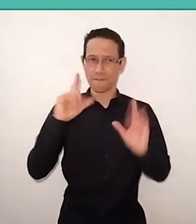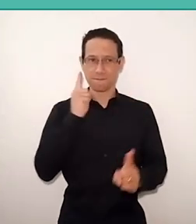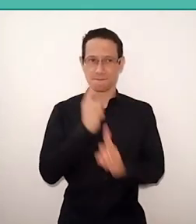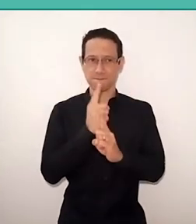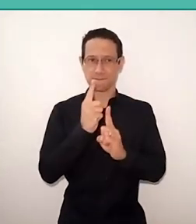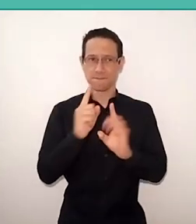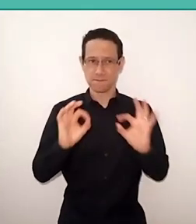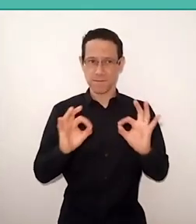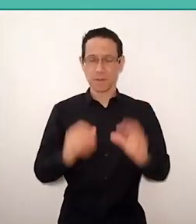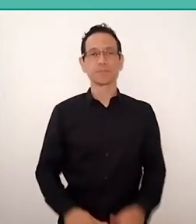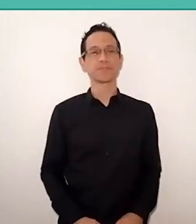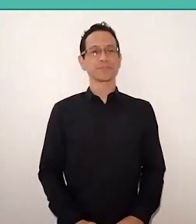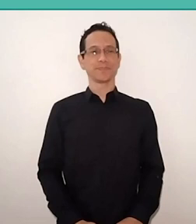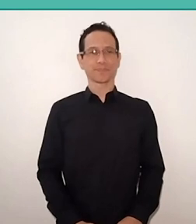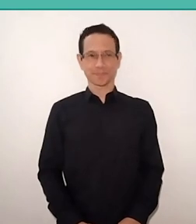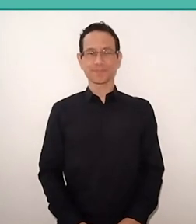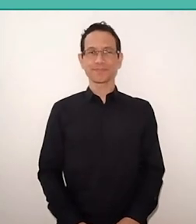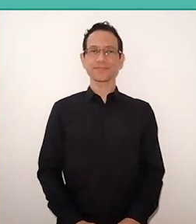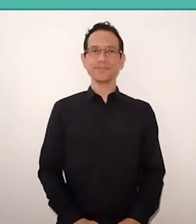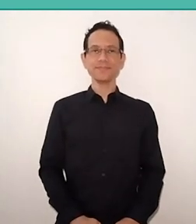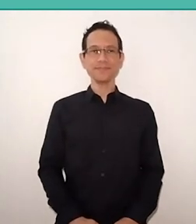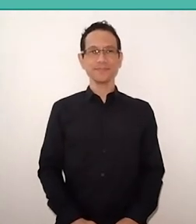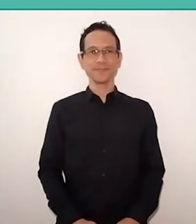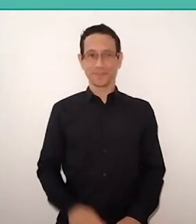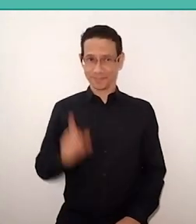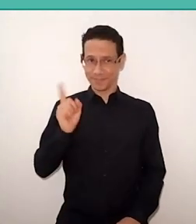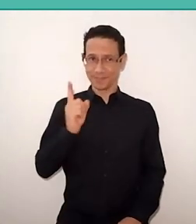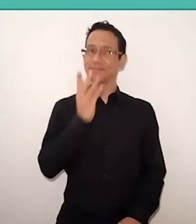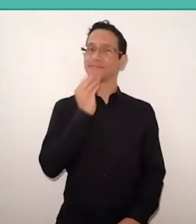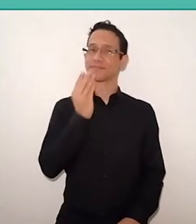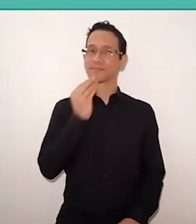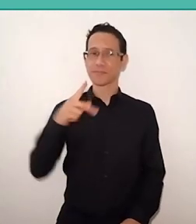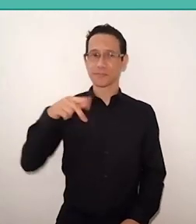I remember that Paulo Freire said that, when someone attacks you